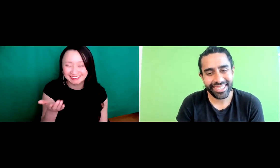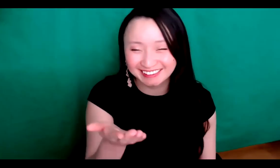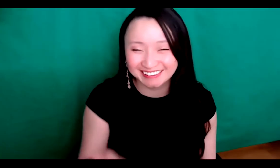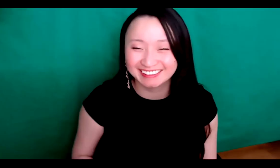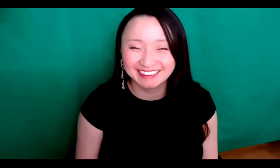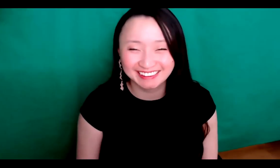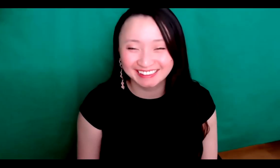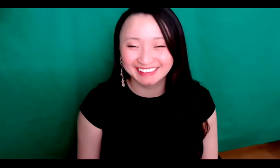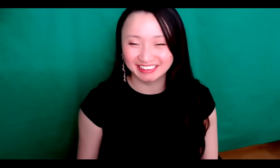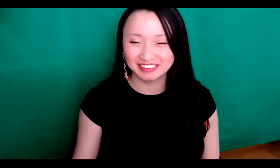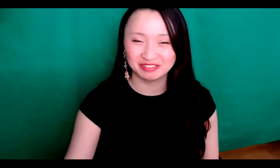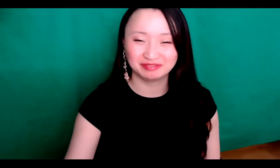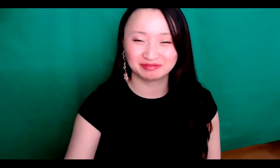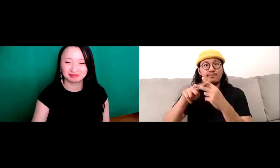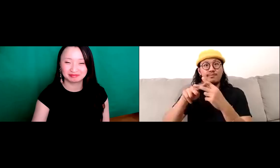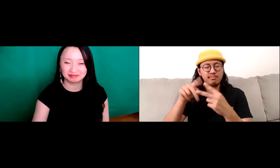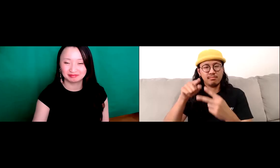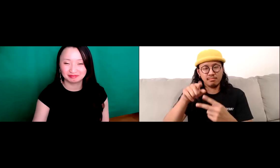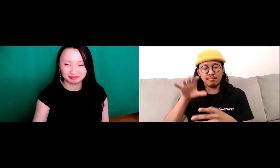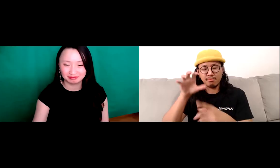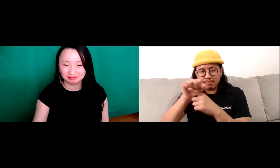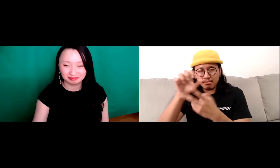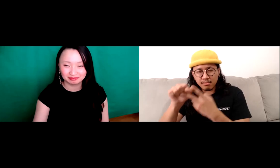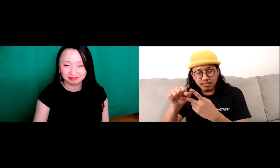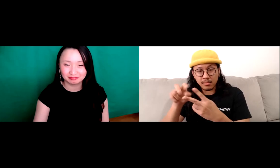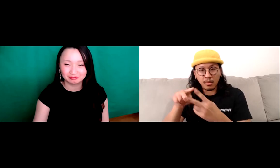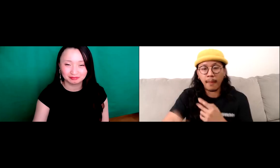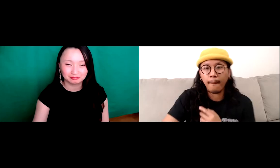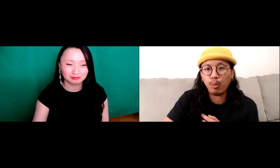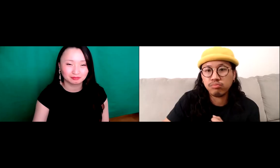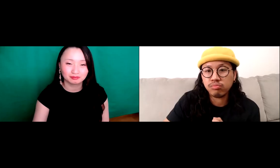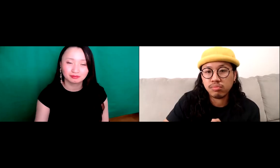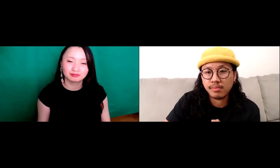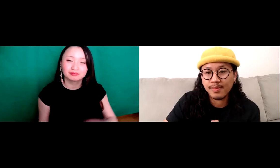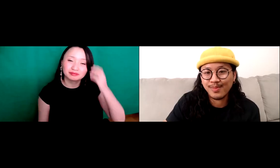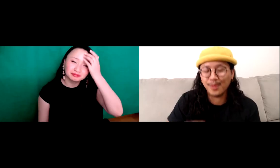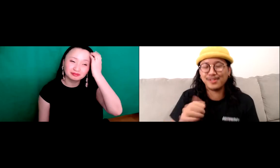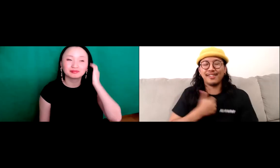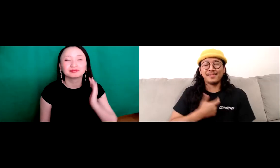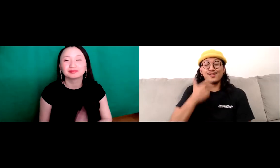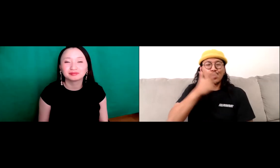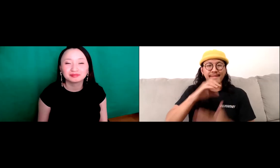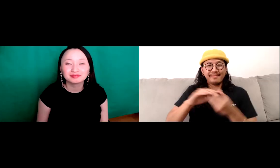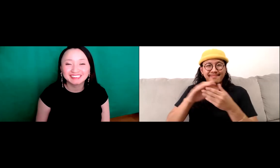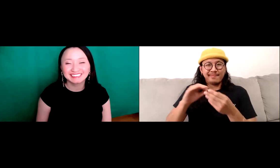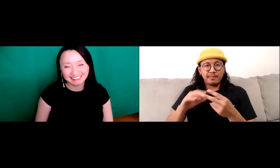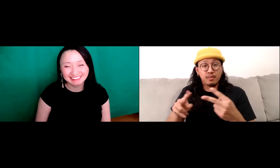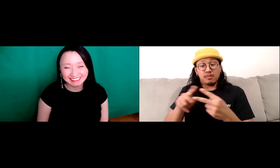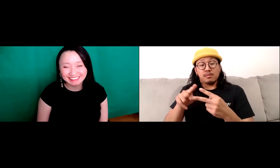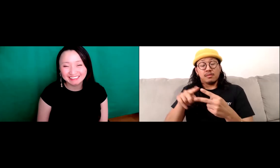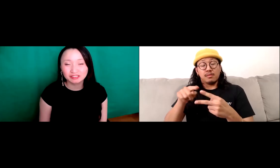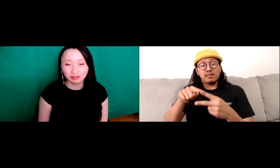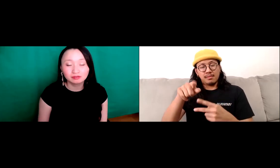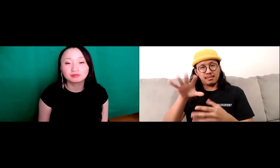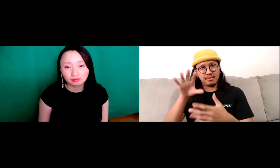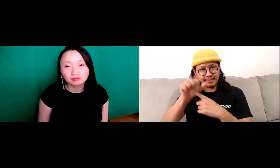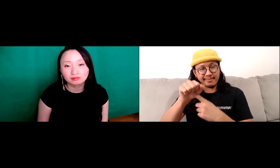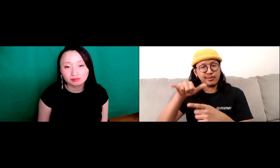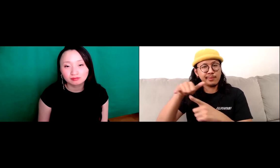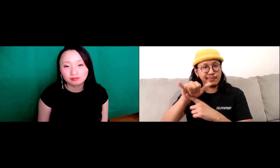we can. Yes, Joey.